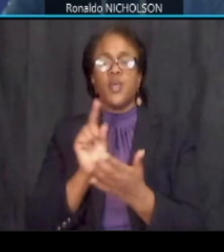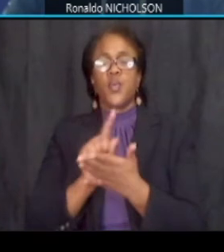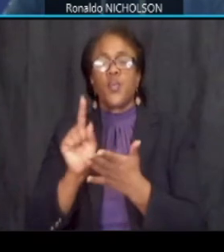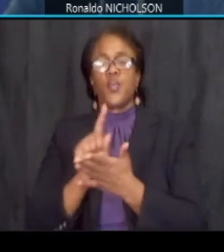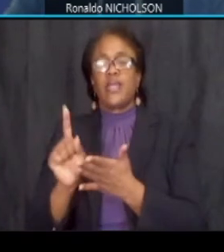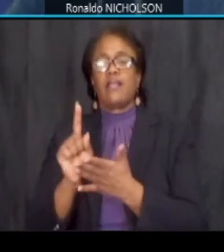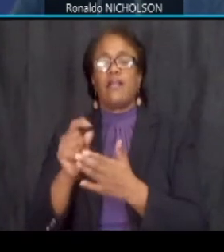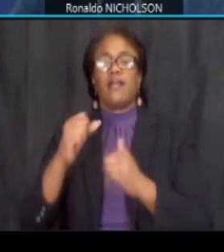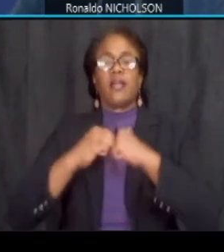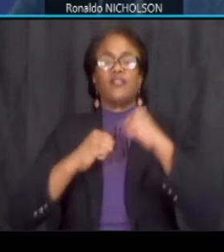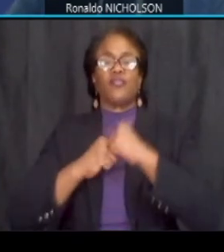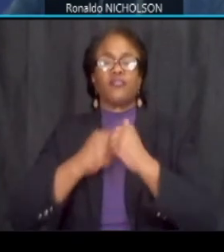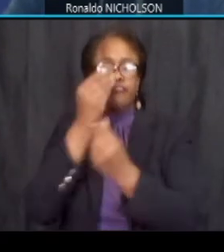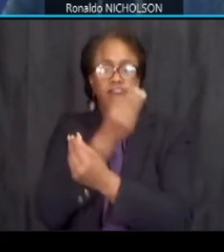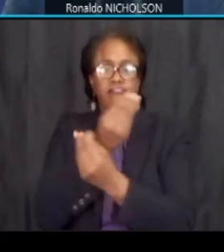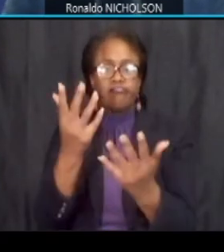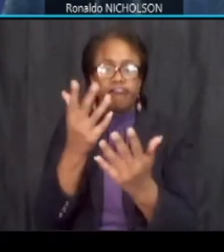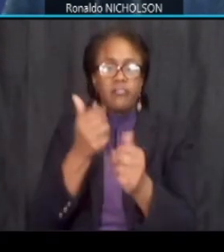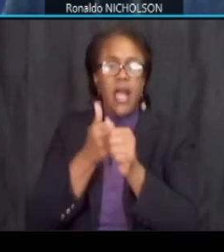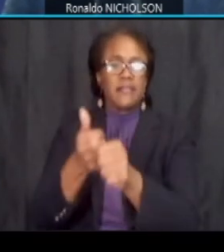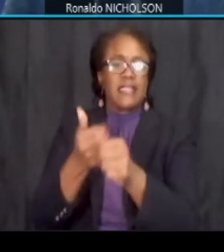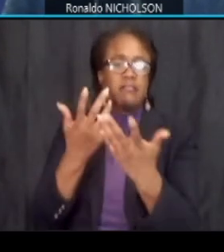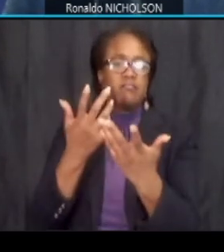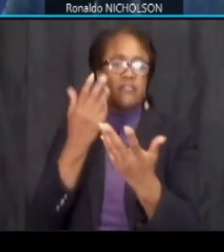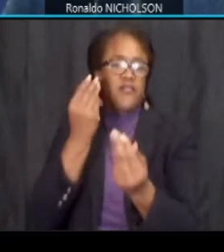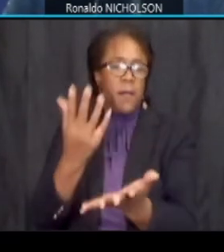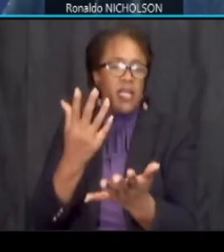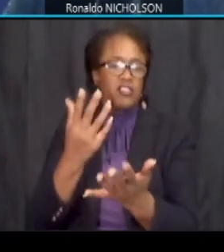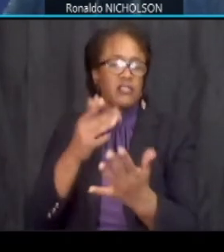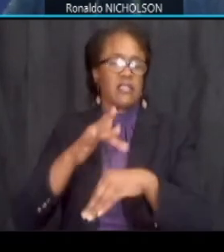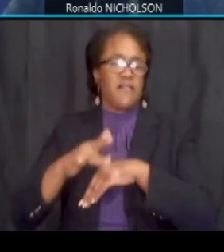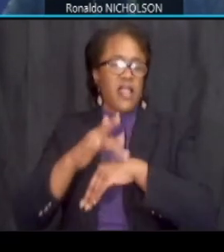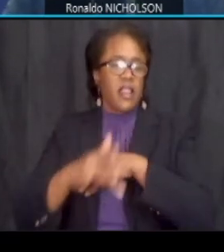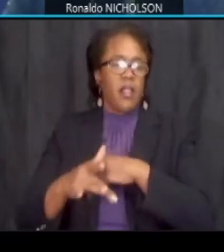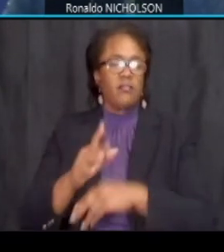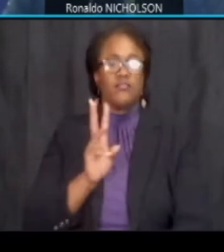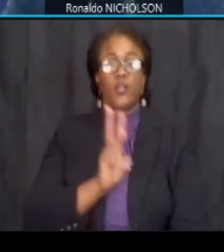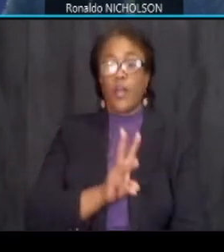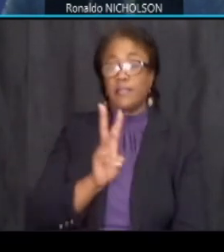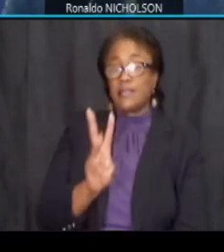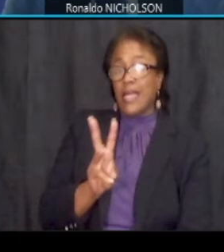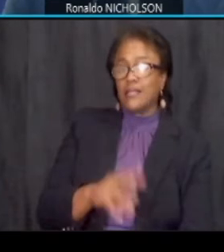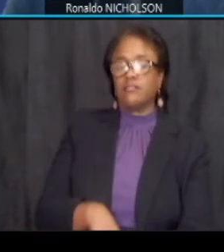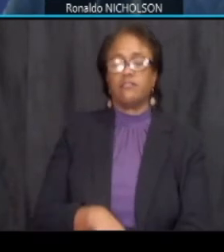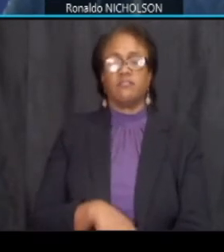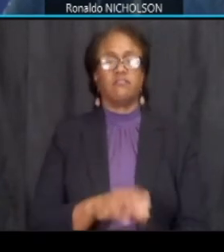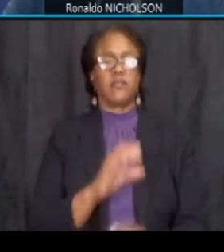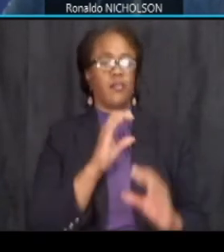updates that will be available through our website through communication through all